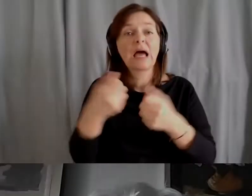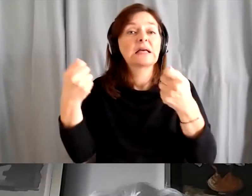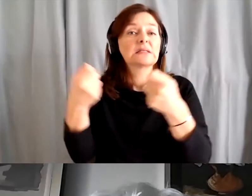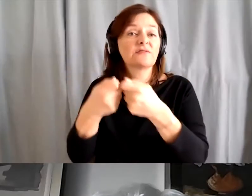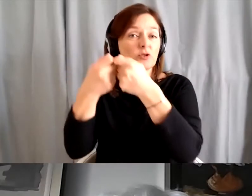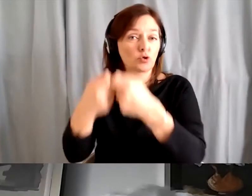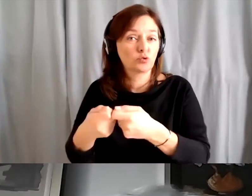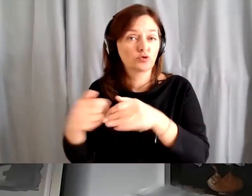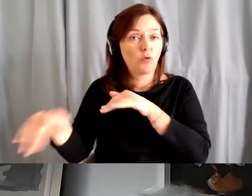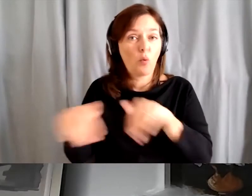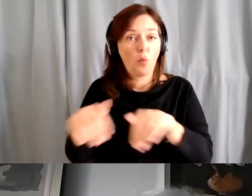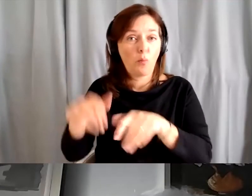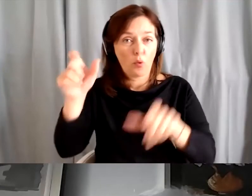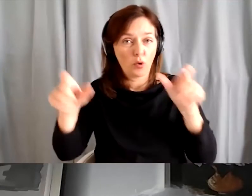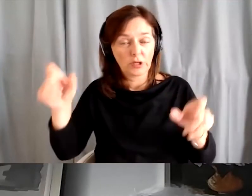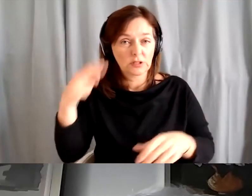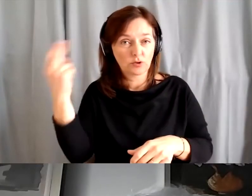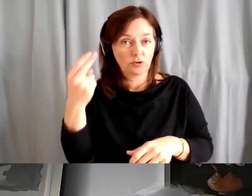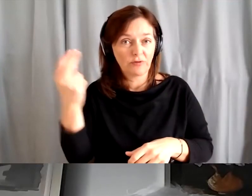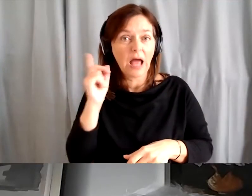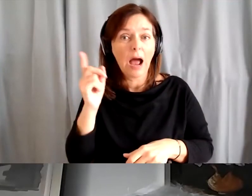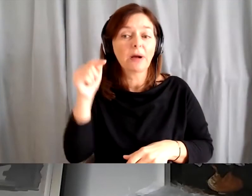This part on intergenerational integration includes another